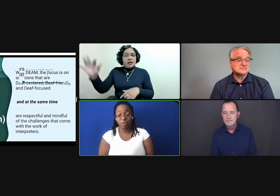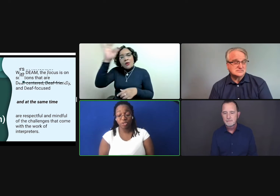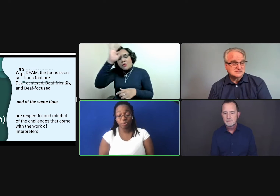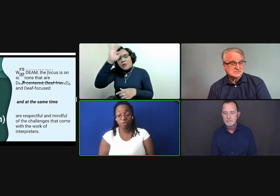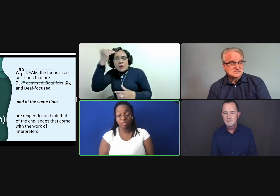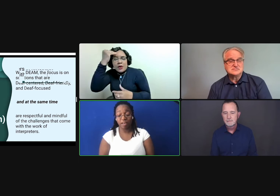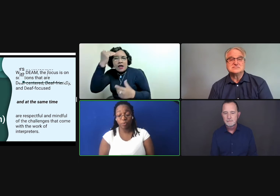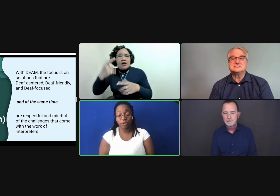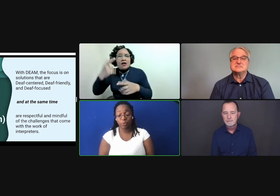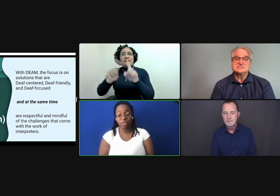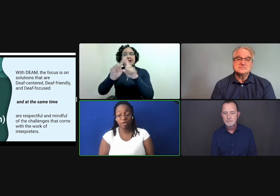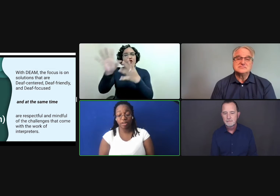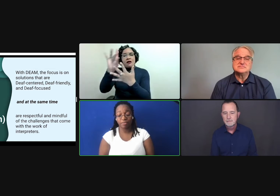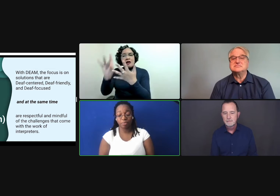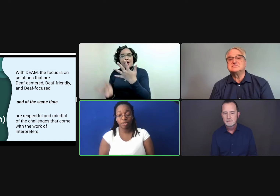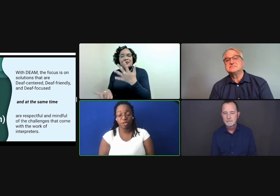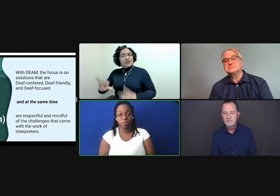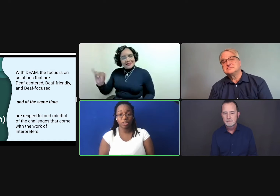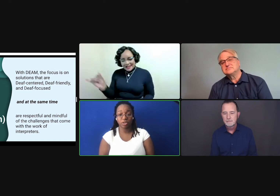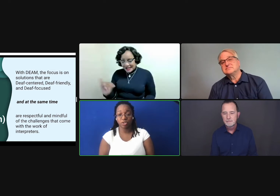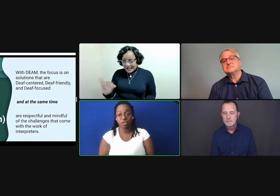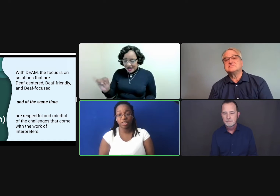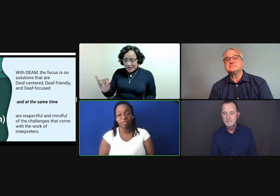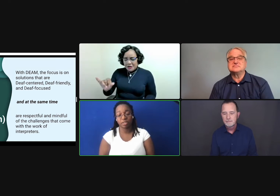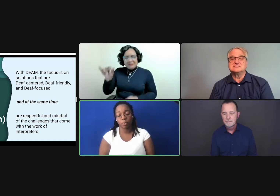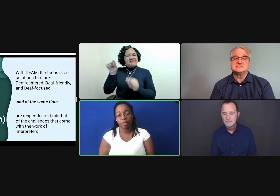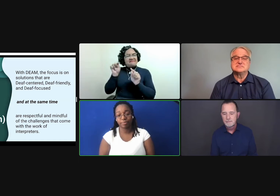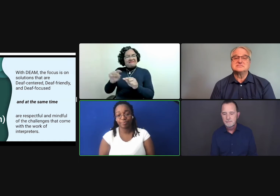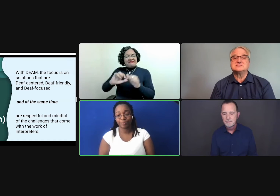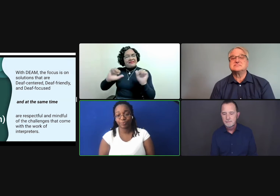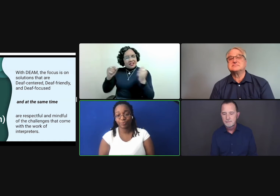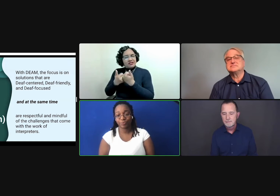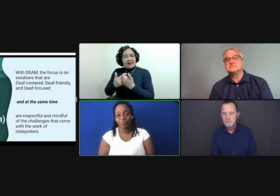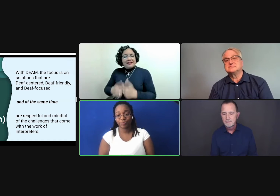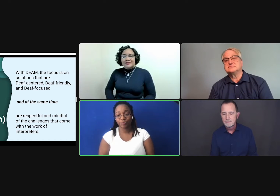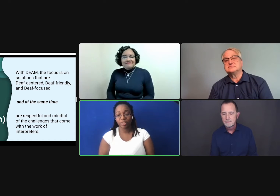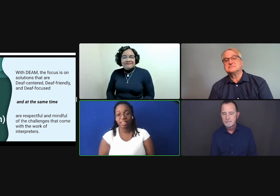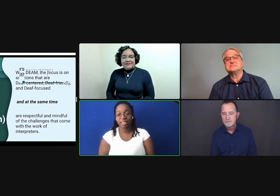Most interpreters I've worked with are not familiar with these alternatives as well.